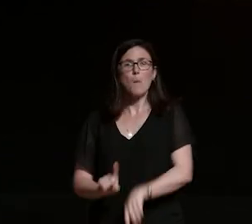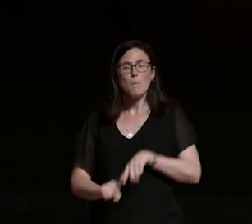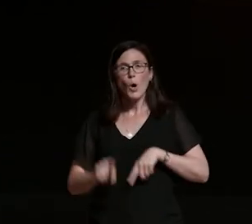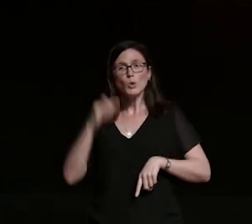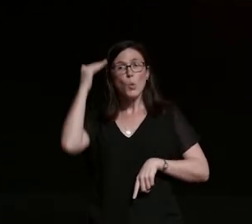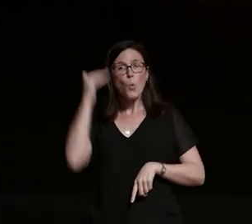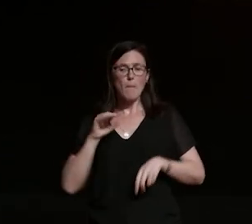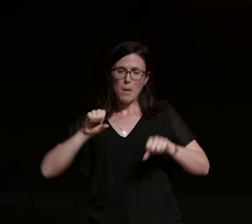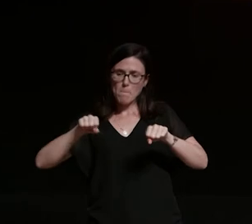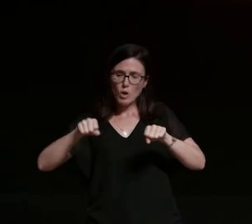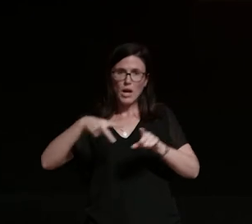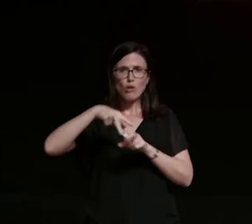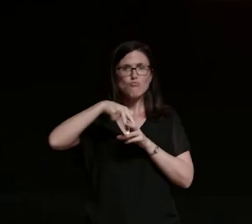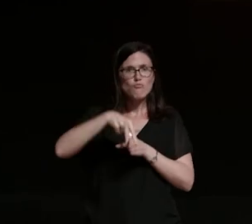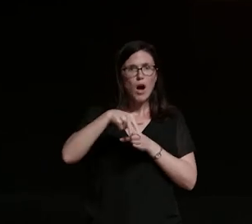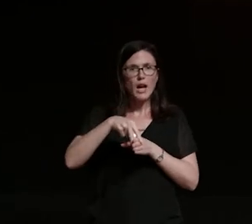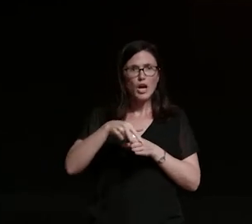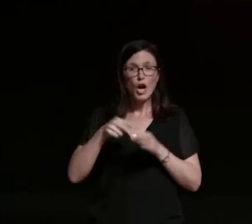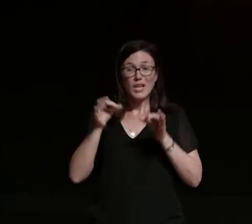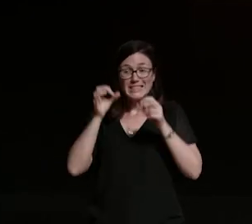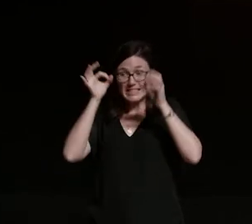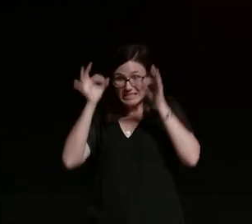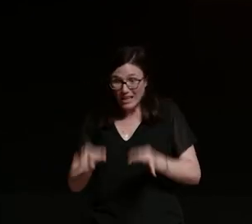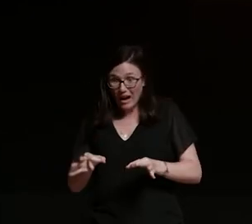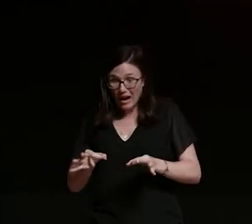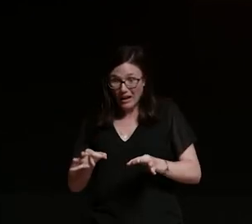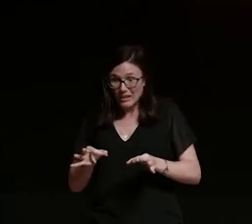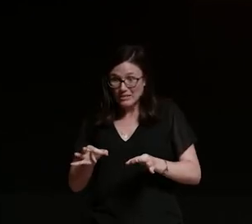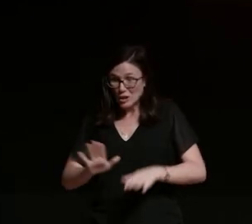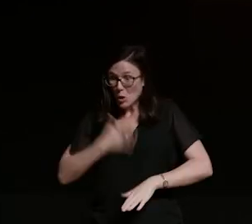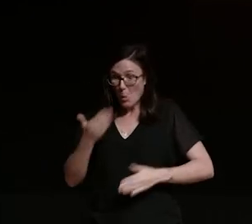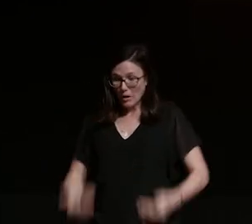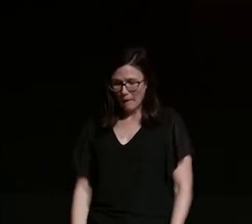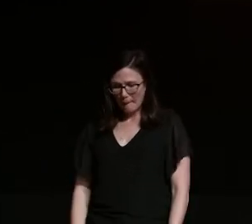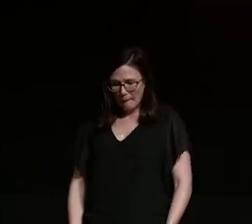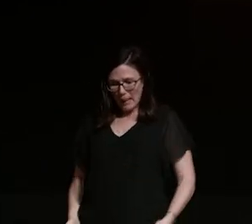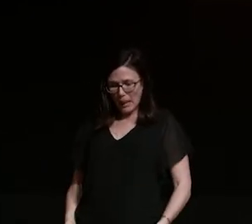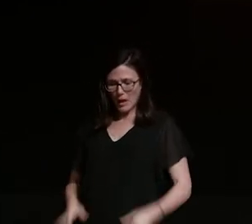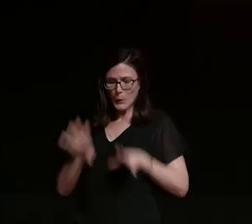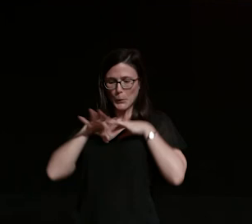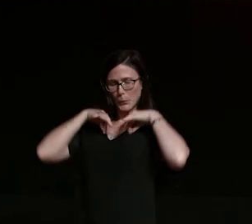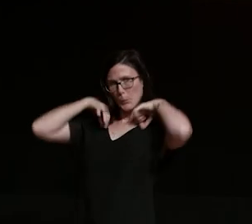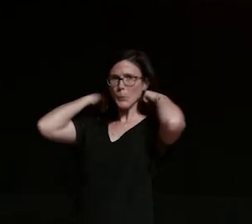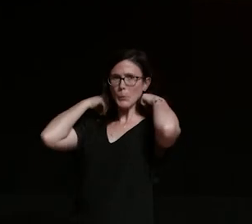would choose not to wear short shorts and a string bikini when riding a motorcycle on the open road